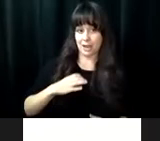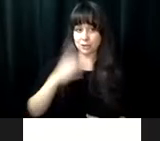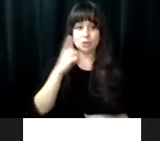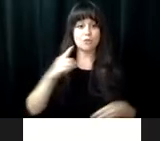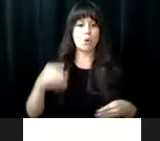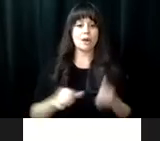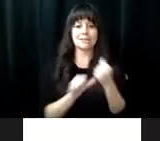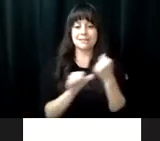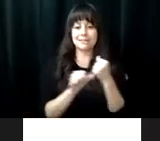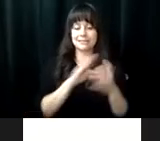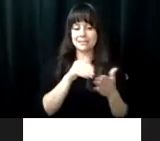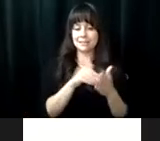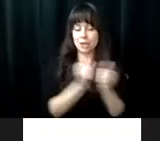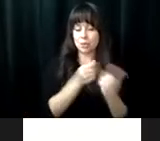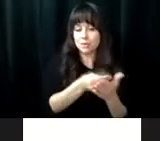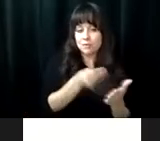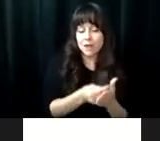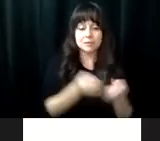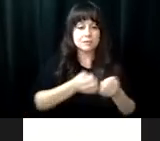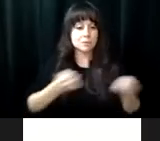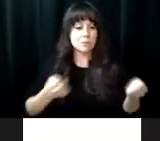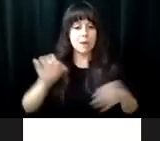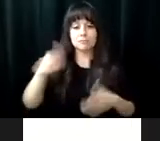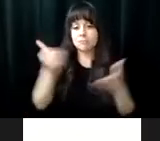A VRCDVI volunteer council was established in